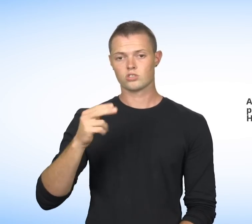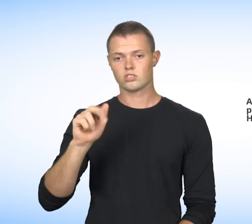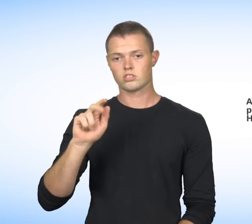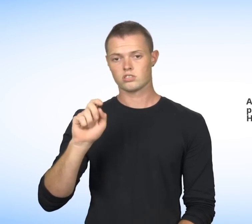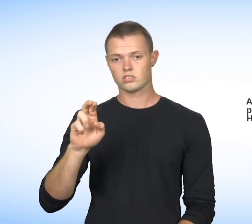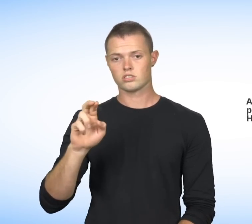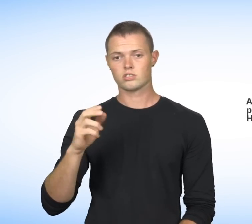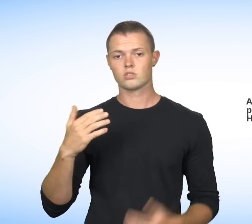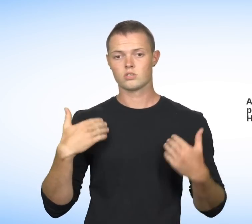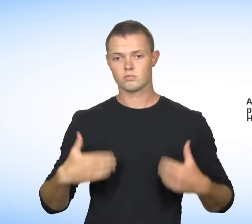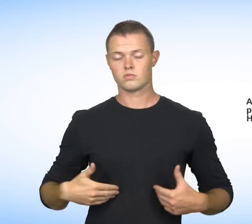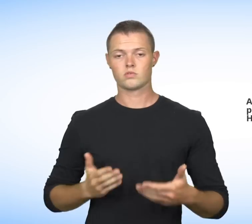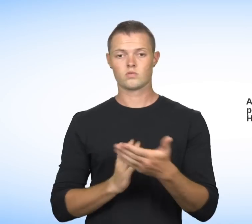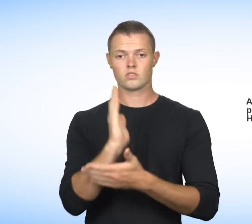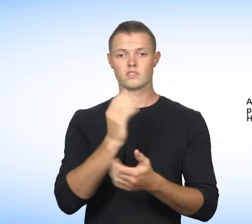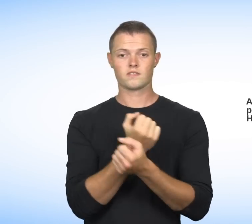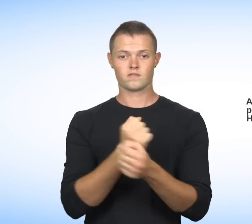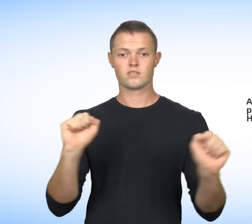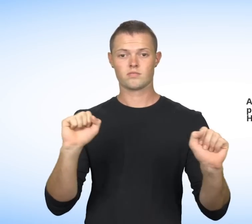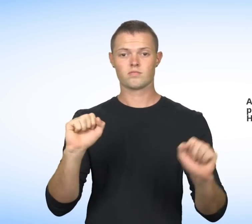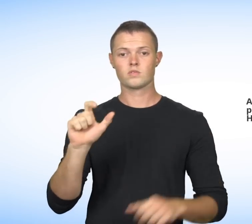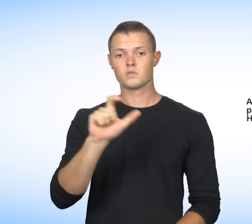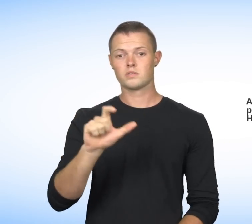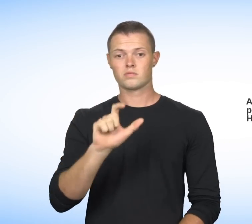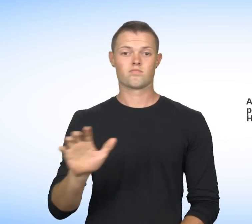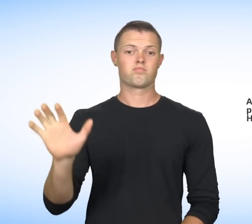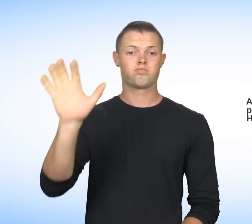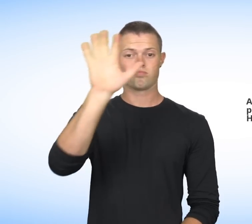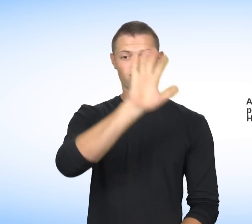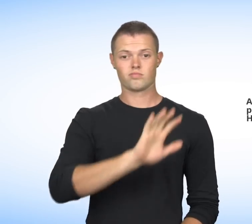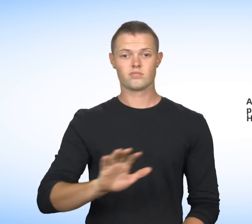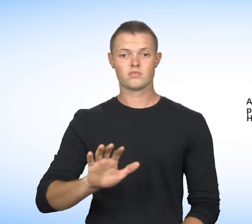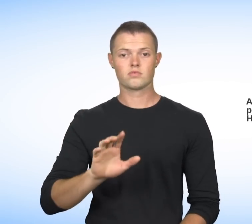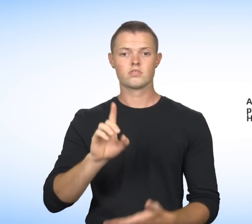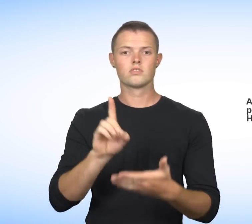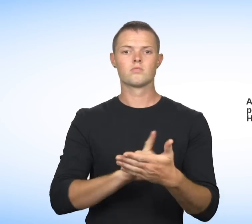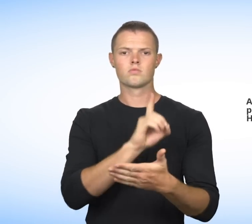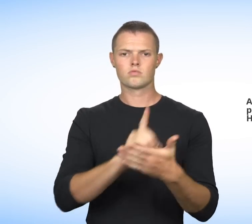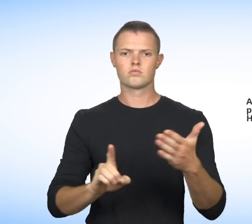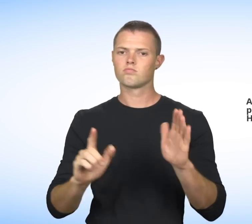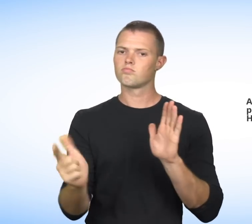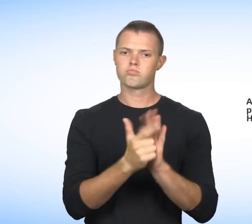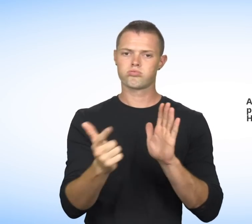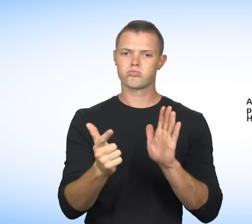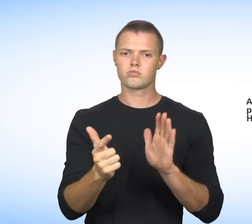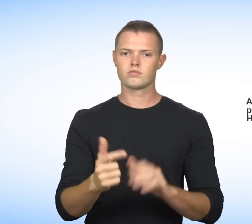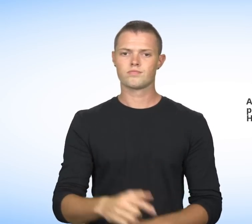direct, indirect and systemic. All forms of discrimination are prohibited under the Charter of Human Rights and Freedoms